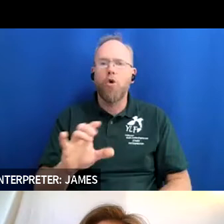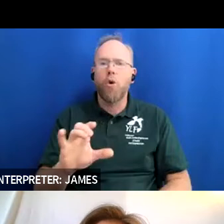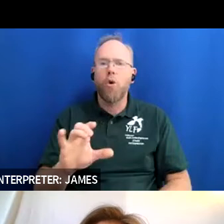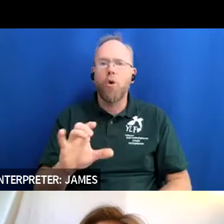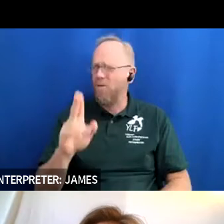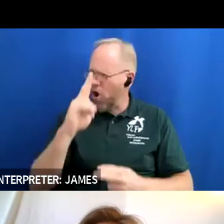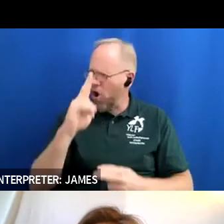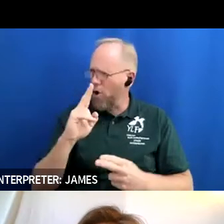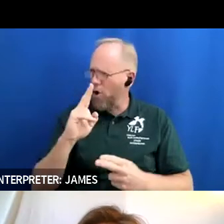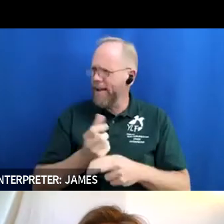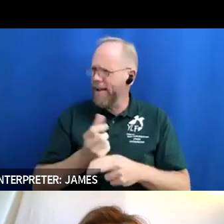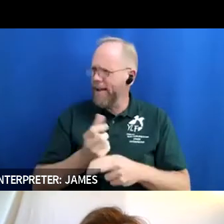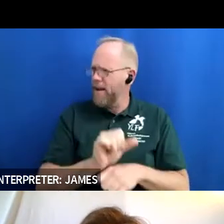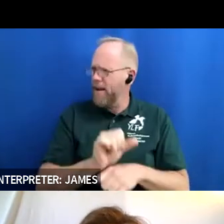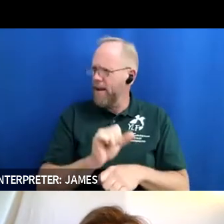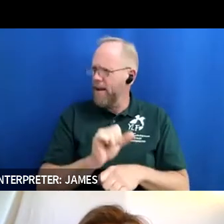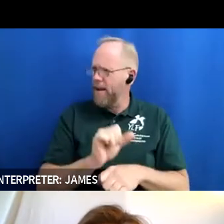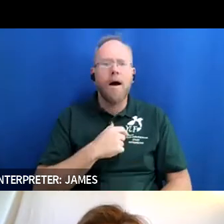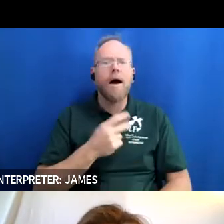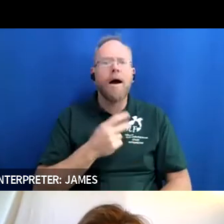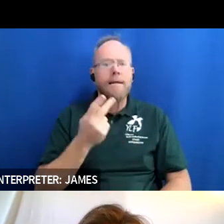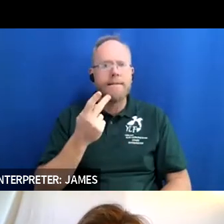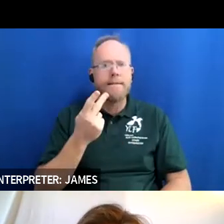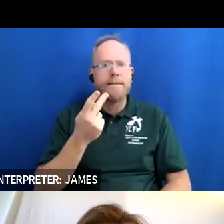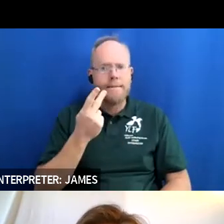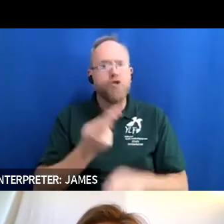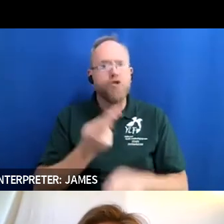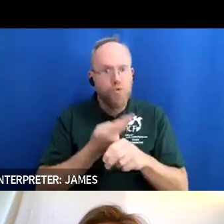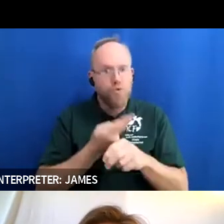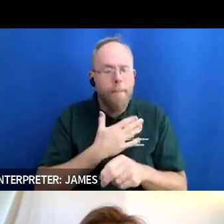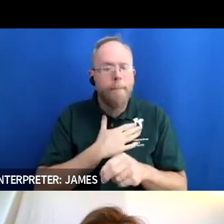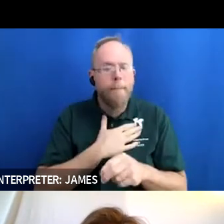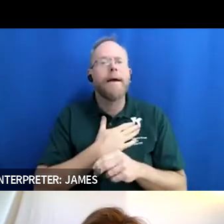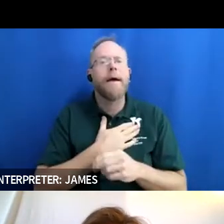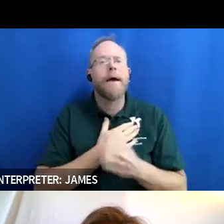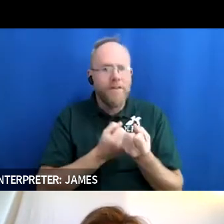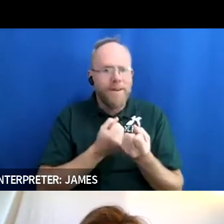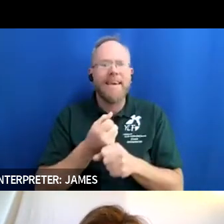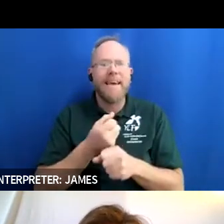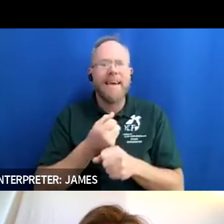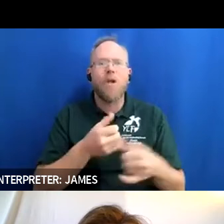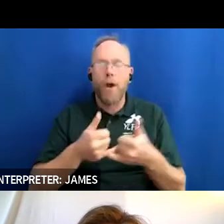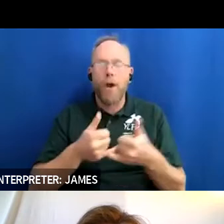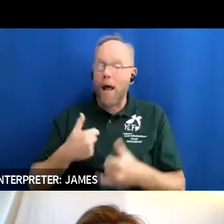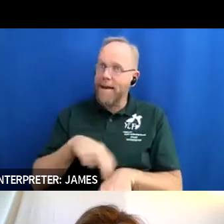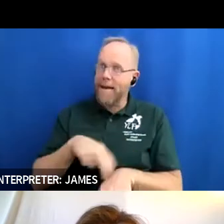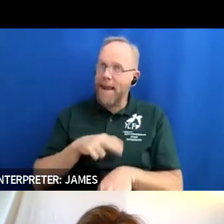i've used my self-advocacy to get a few awards so i'm a national recipient of the advocates